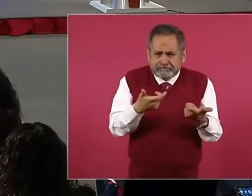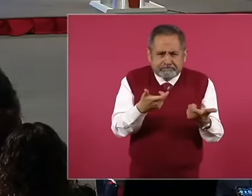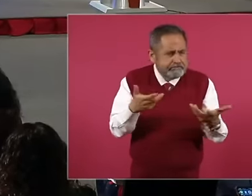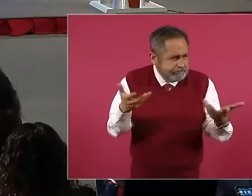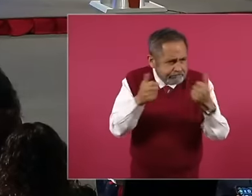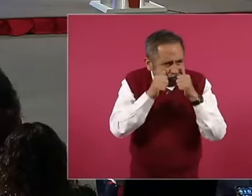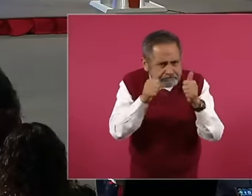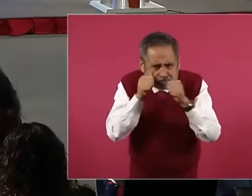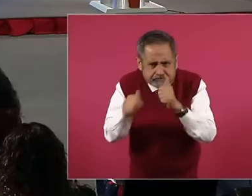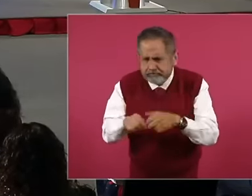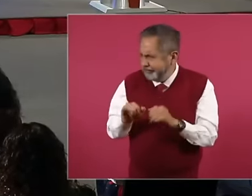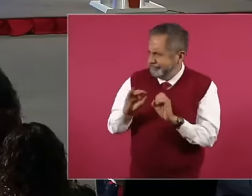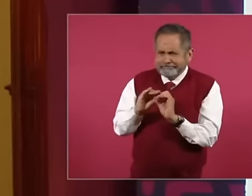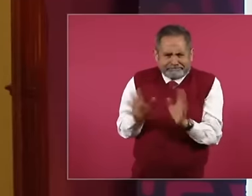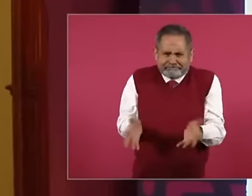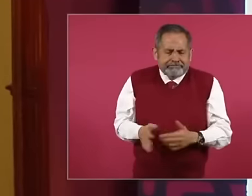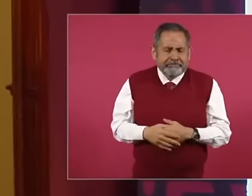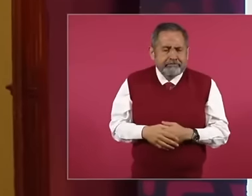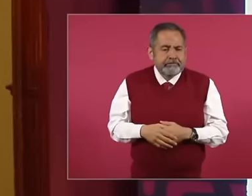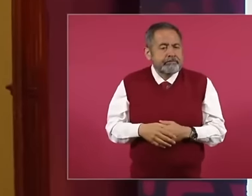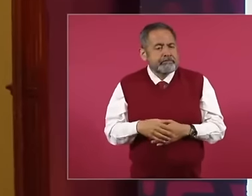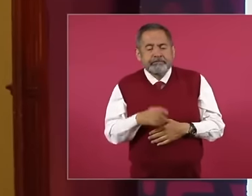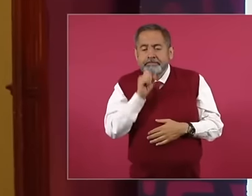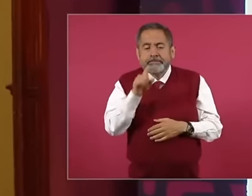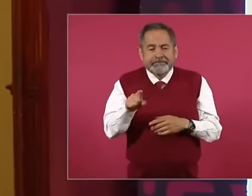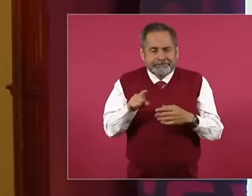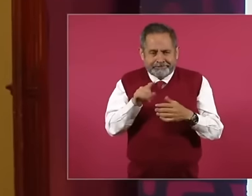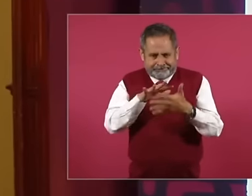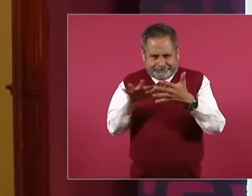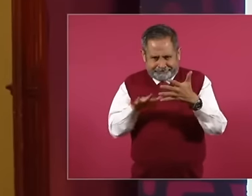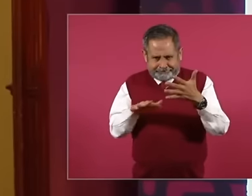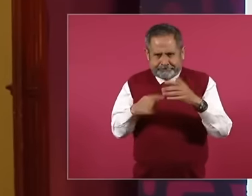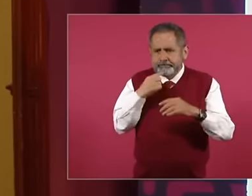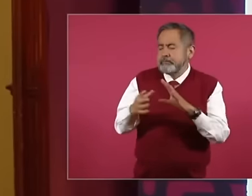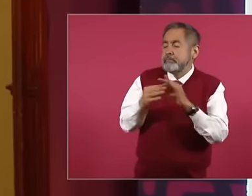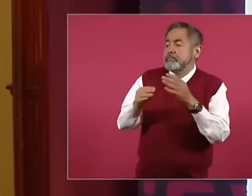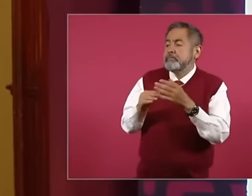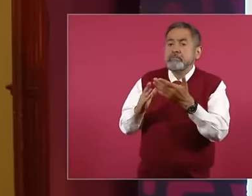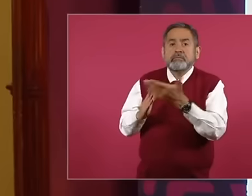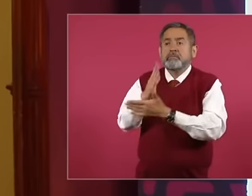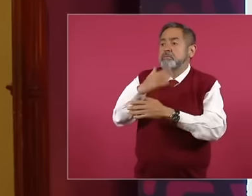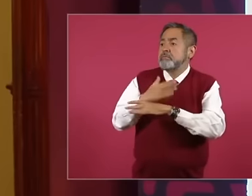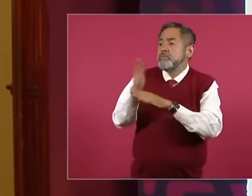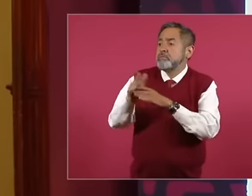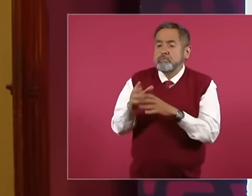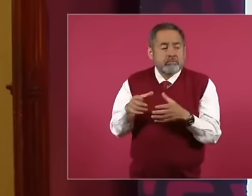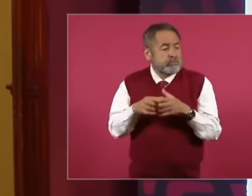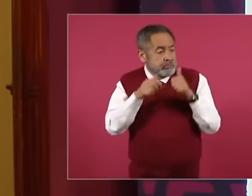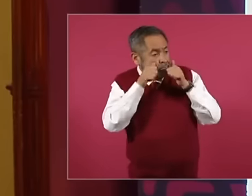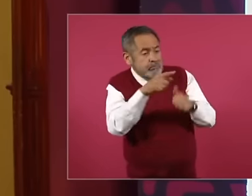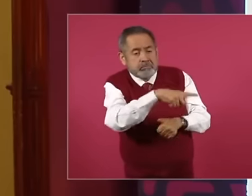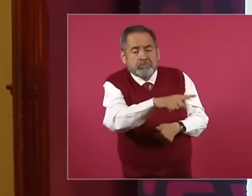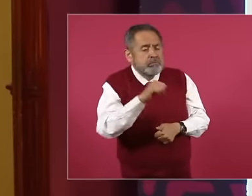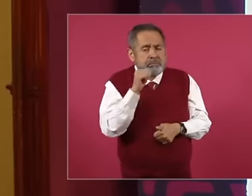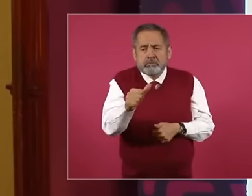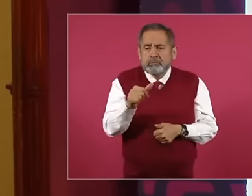the alleged overrepresentation nullifies the possibility of minorities